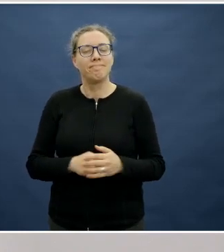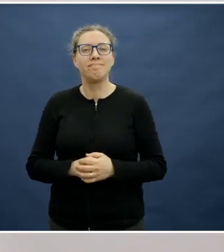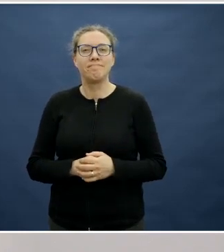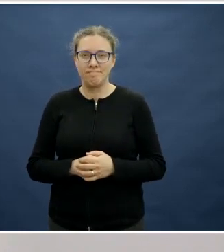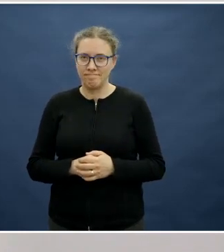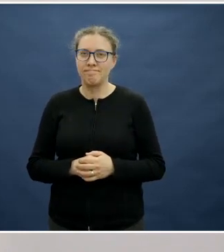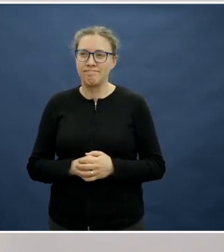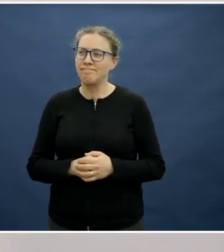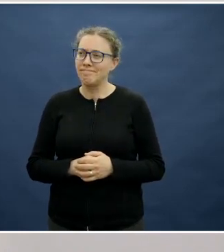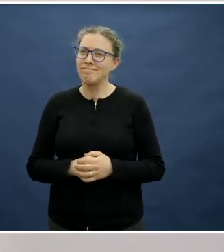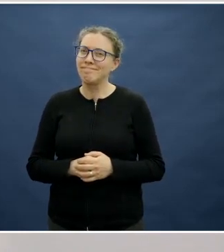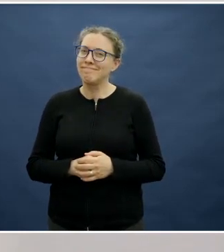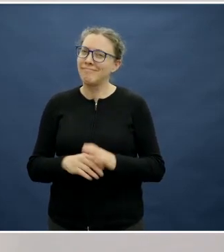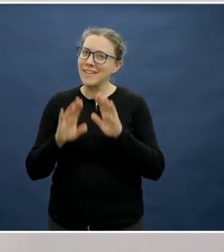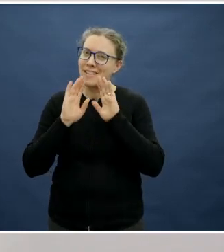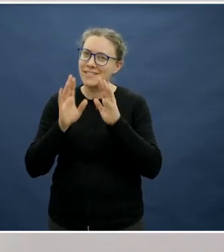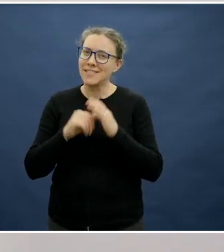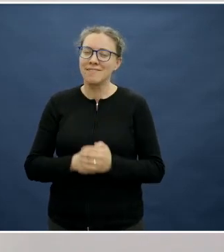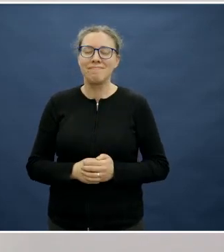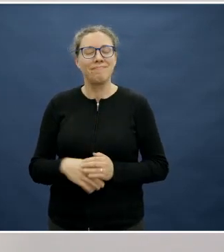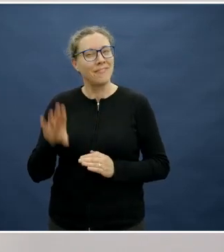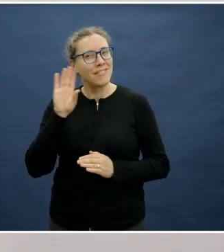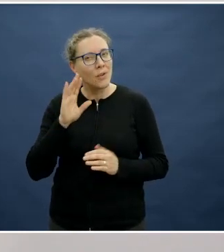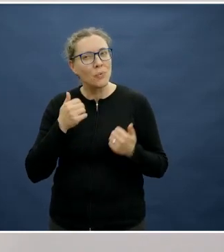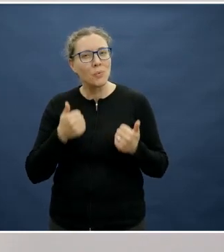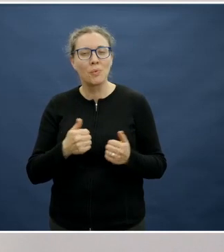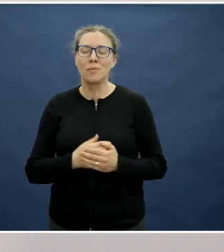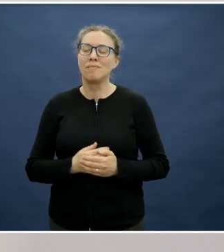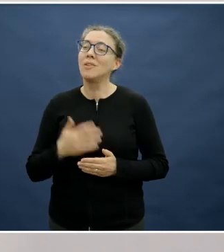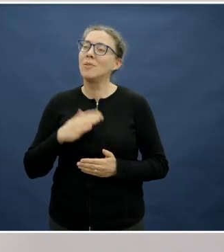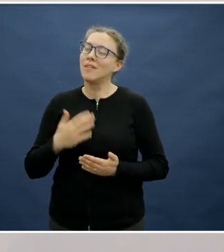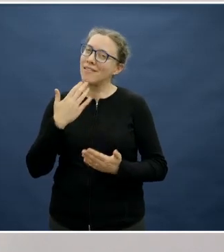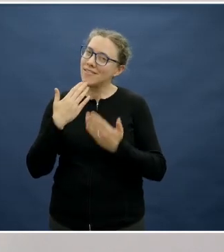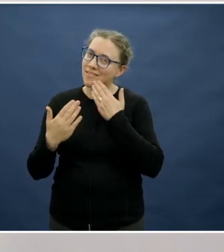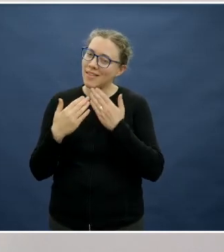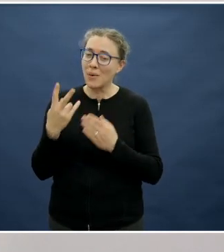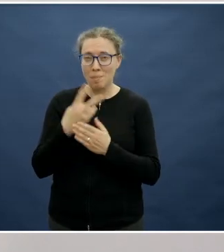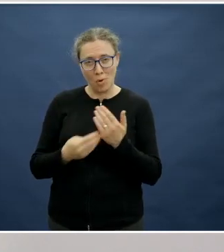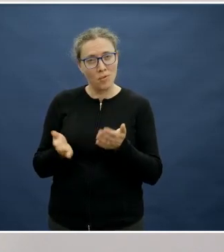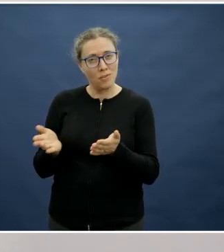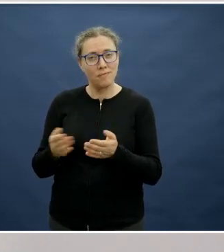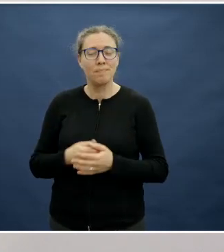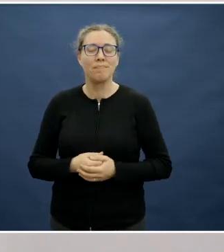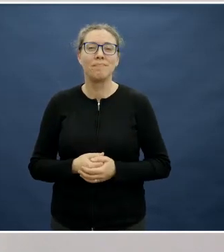That sounds pretty good. I would like to thank you both as panelists for contributing this evening.